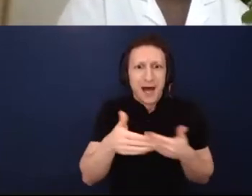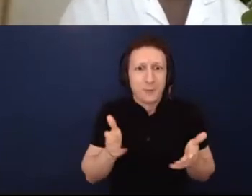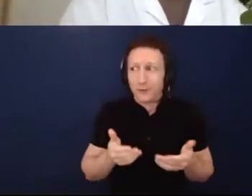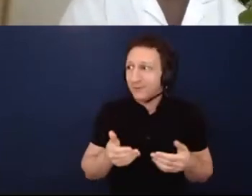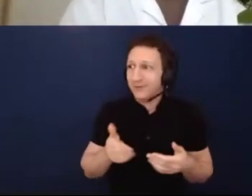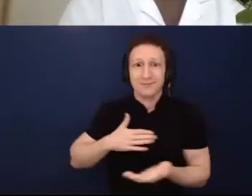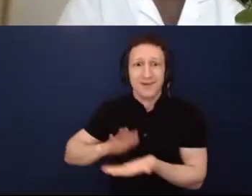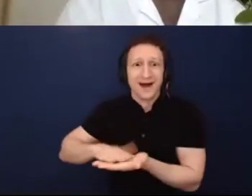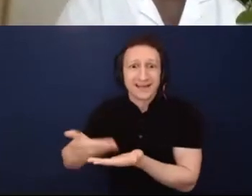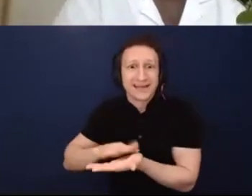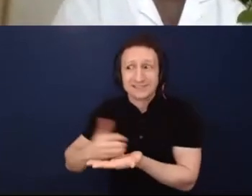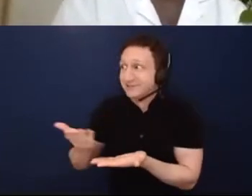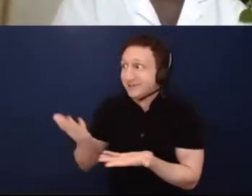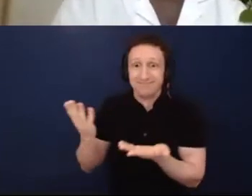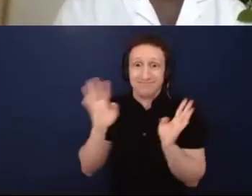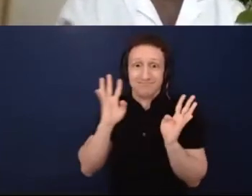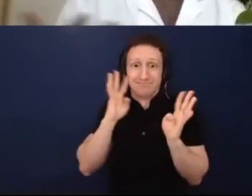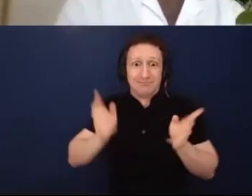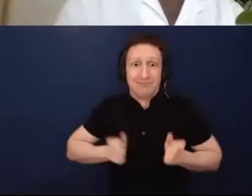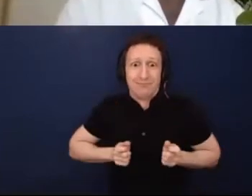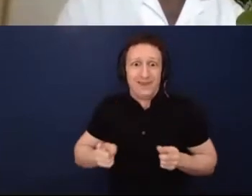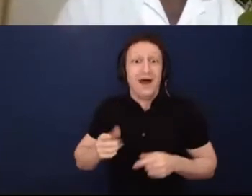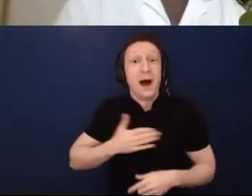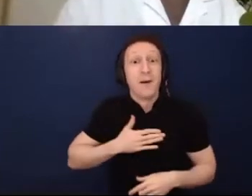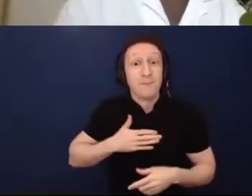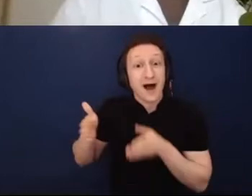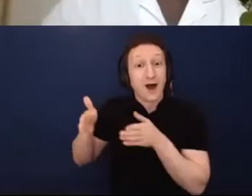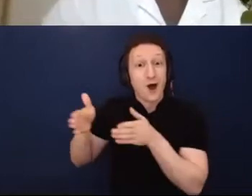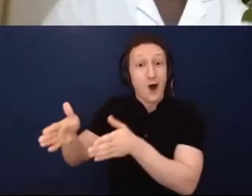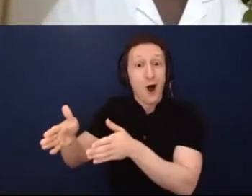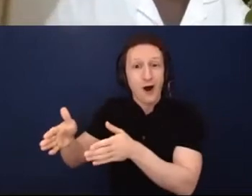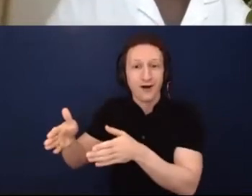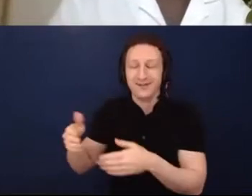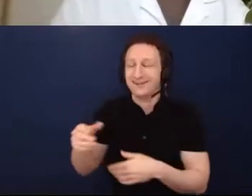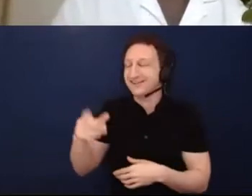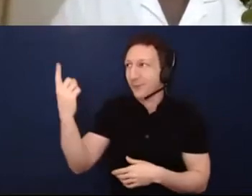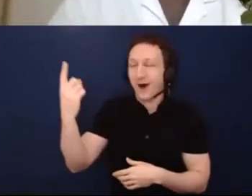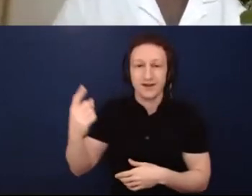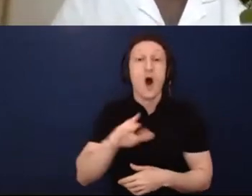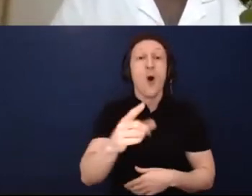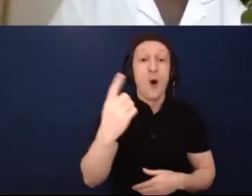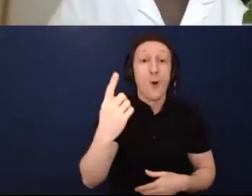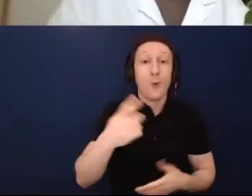creating in the hallway. I did a bathtub solo for an artist in the U.K.